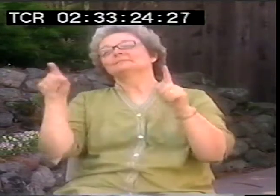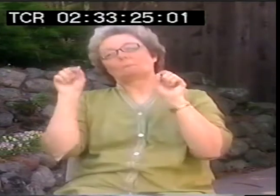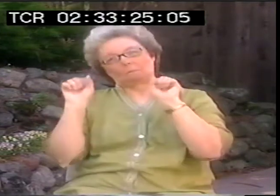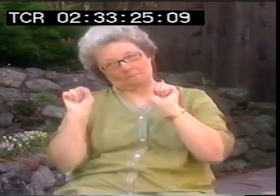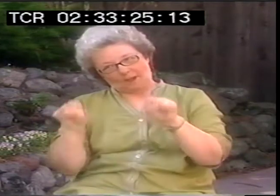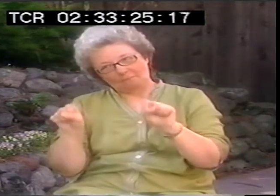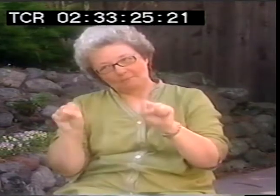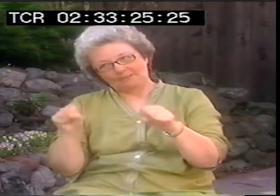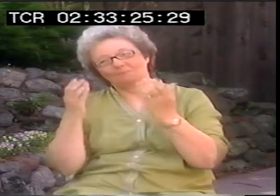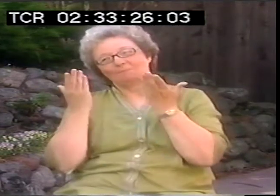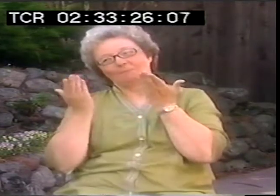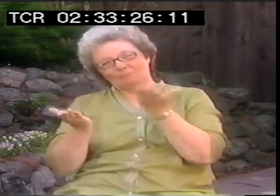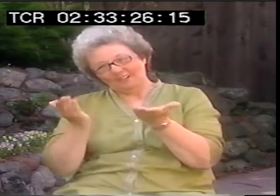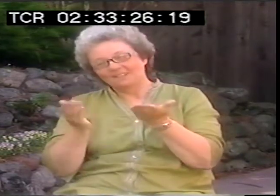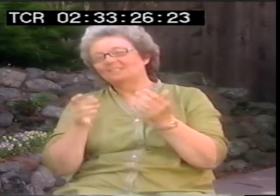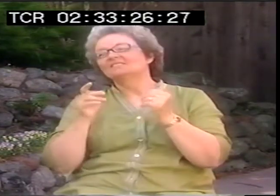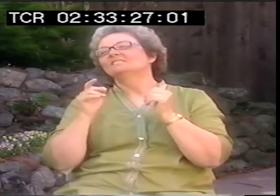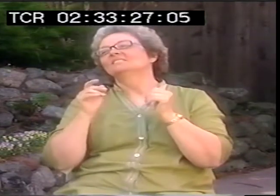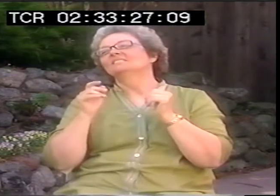I guess it's possible, maybe.